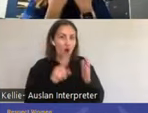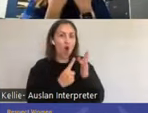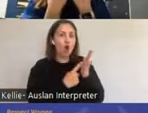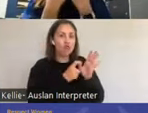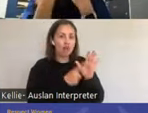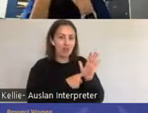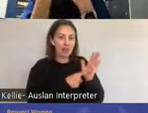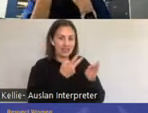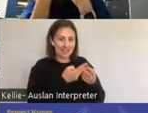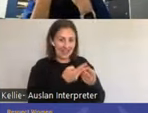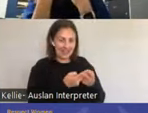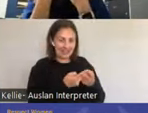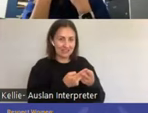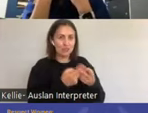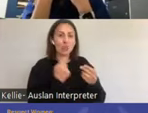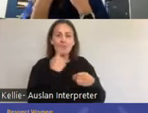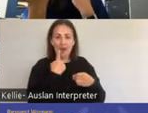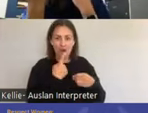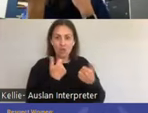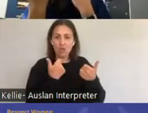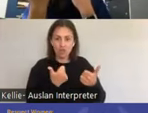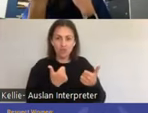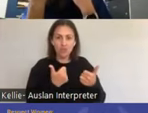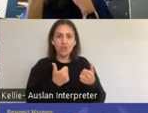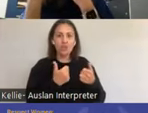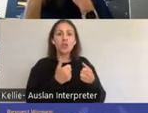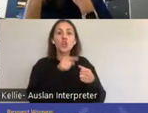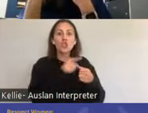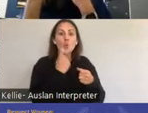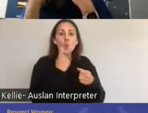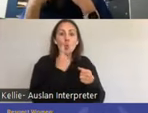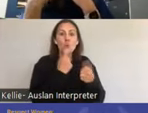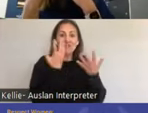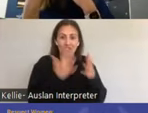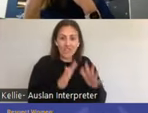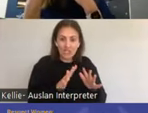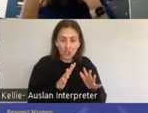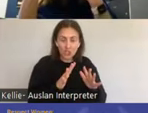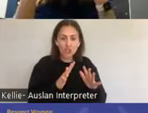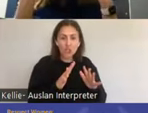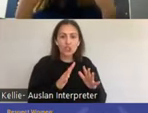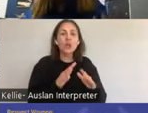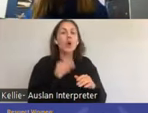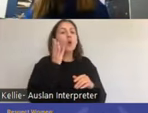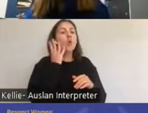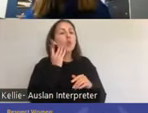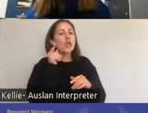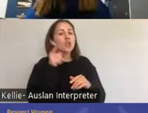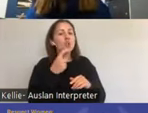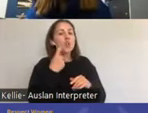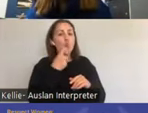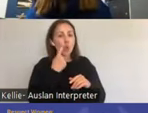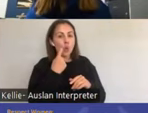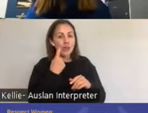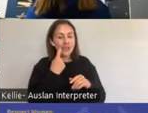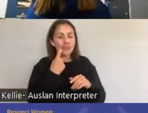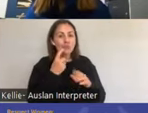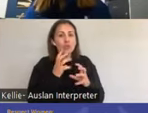muscles.She would orgasm and we know that when you orgasm there's a relaxation happens afterwards.